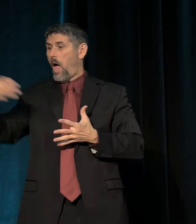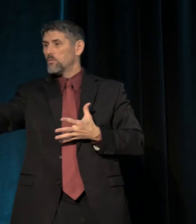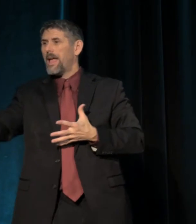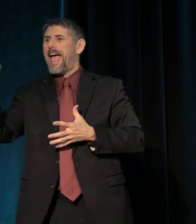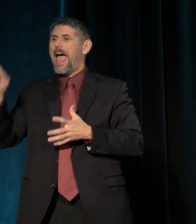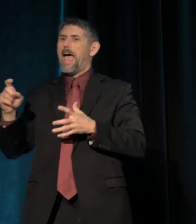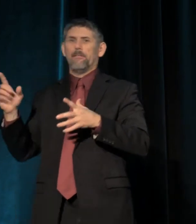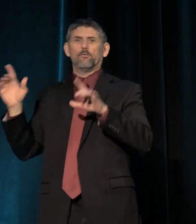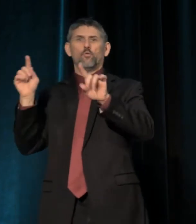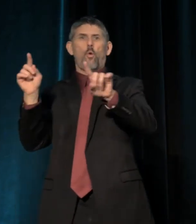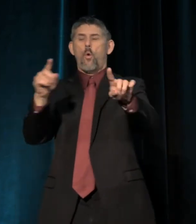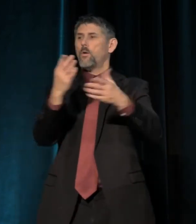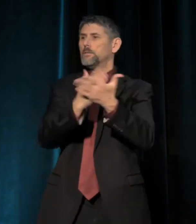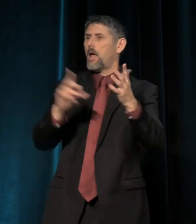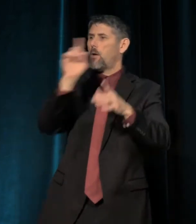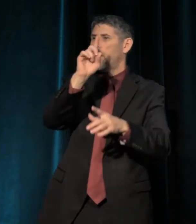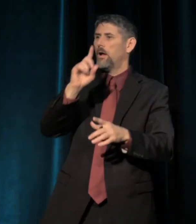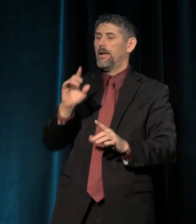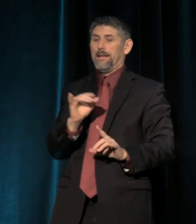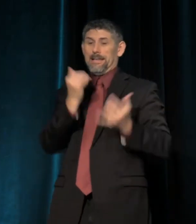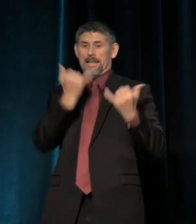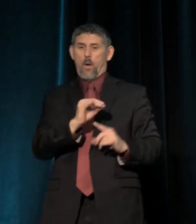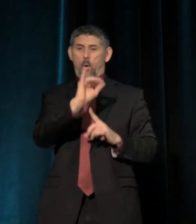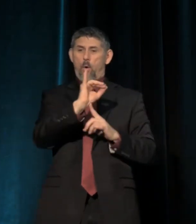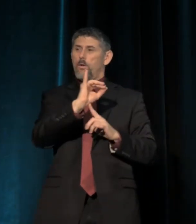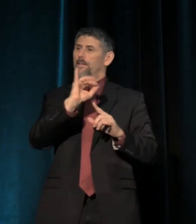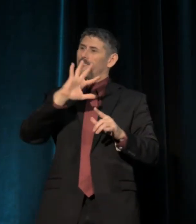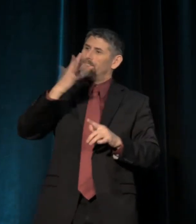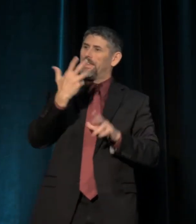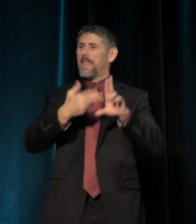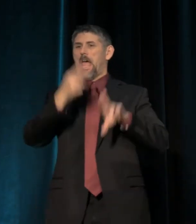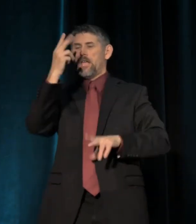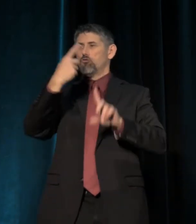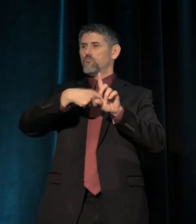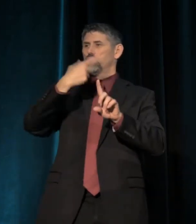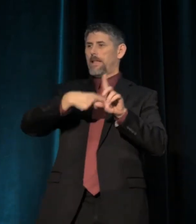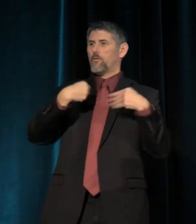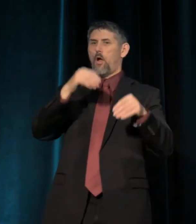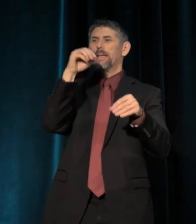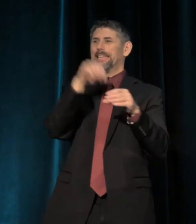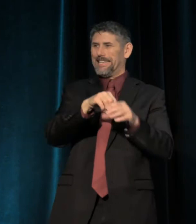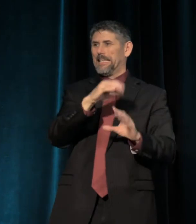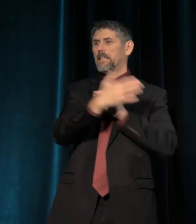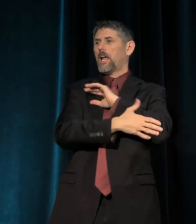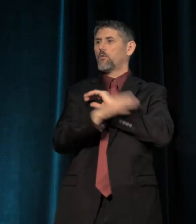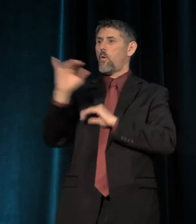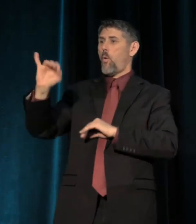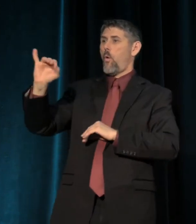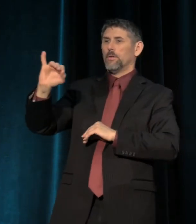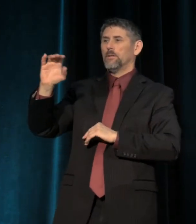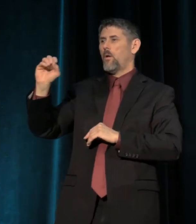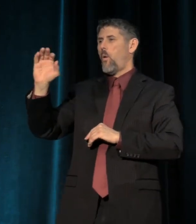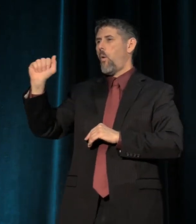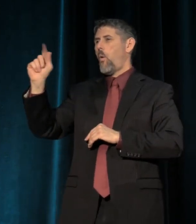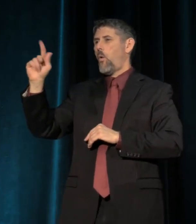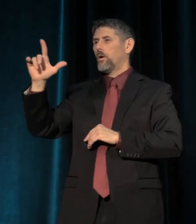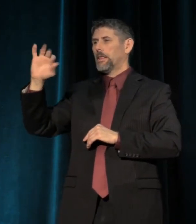And so now Oakland is the fifth highest rental market in the country, Oakland, California, right?